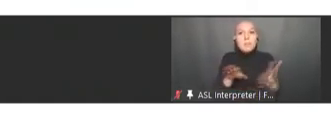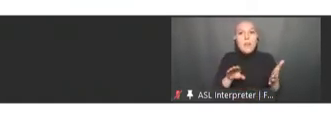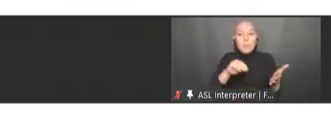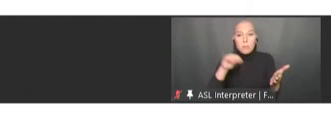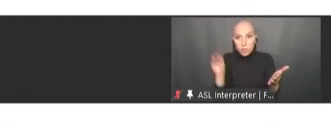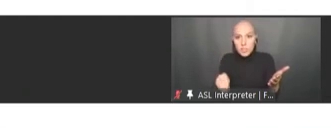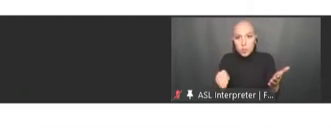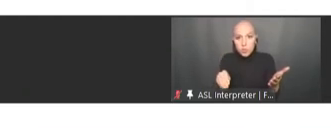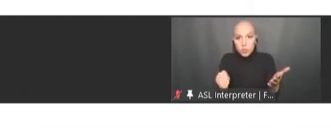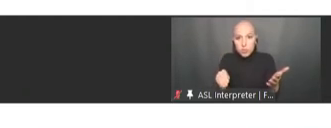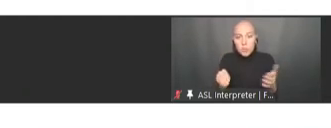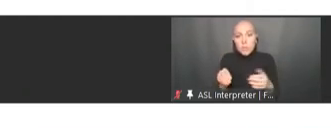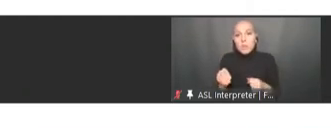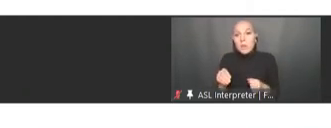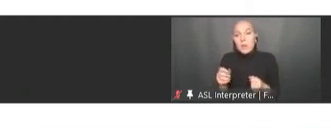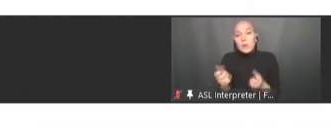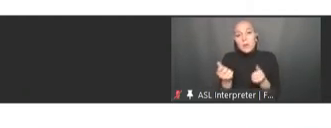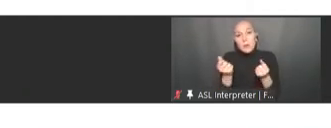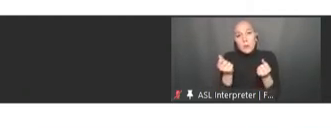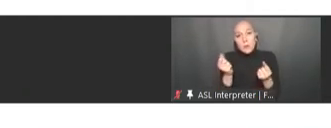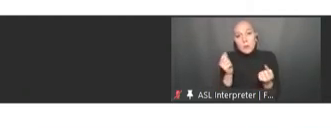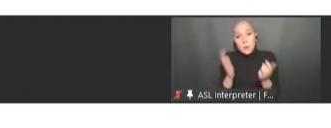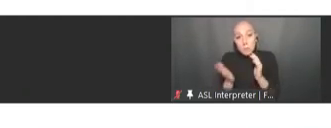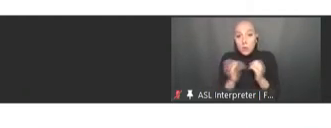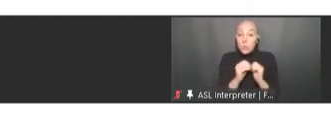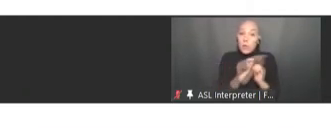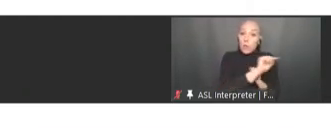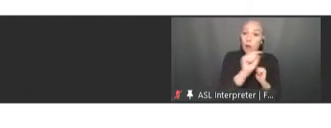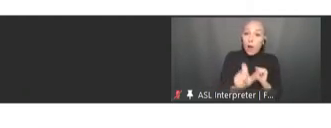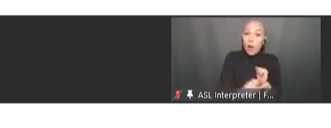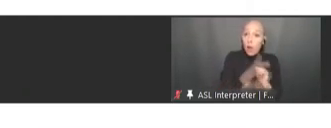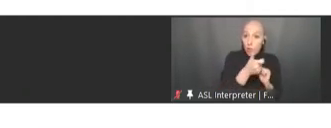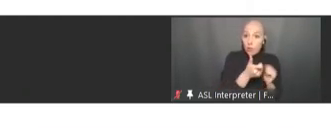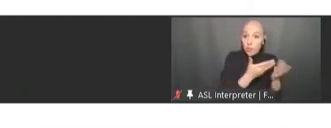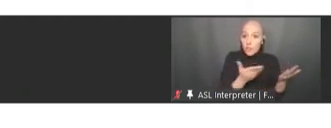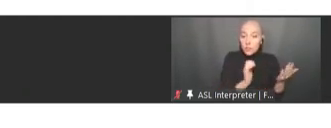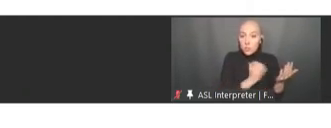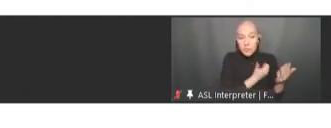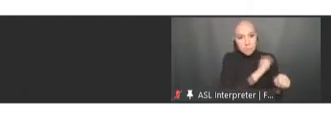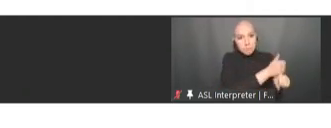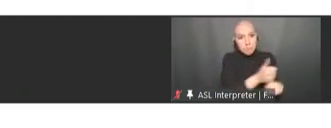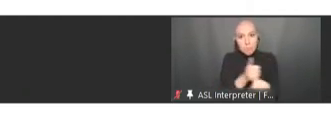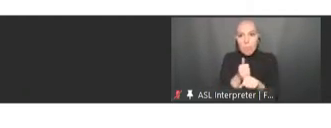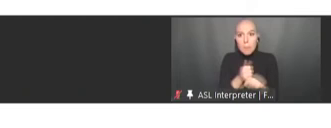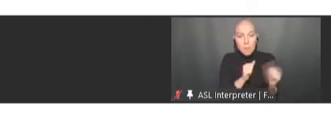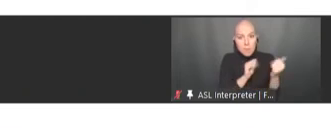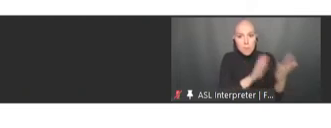things that we had put in place to be able to cope with the pandemic. This clearly shows that health